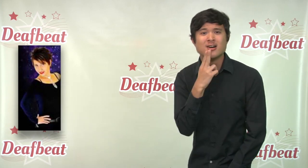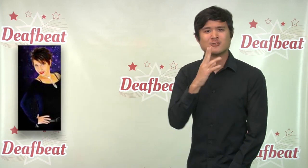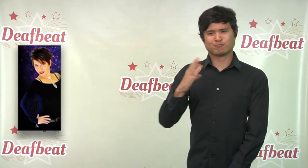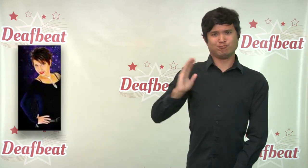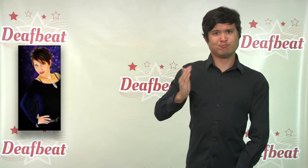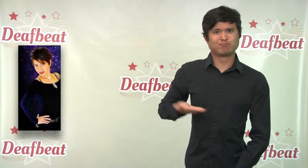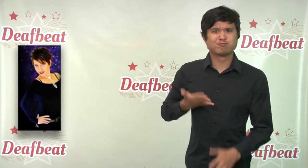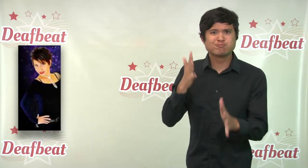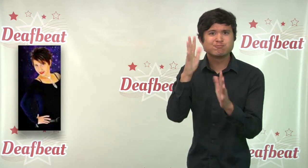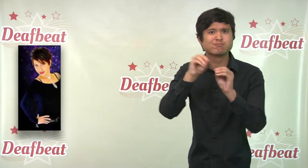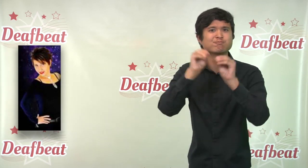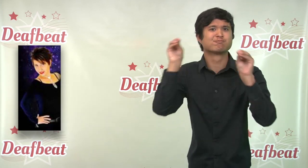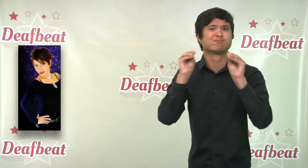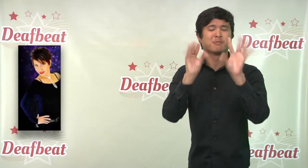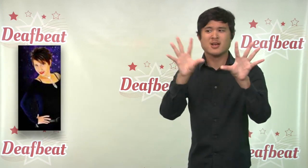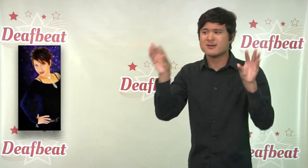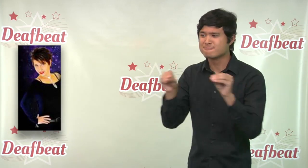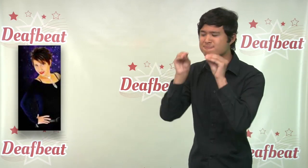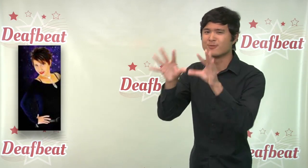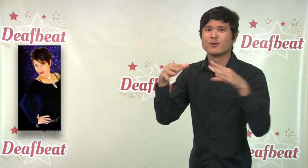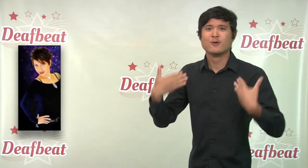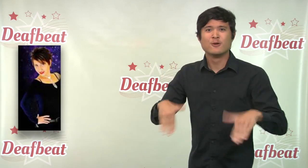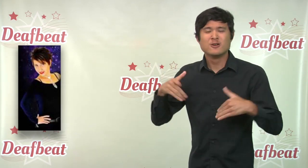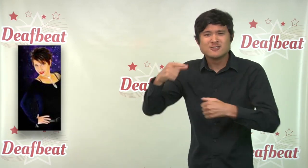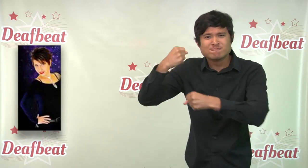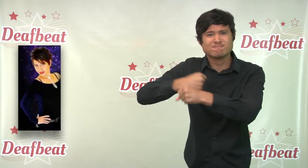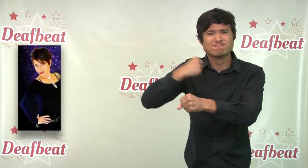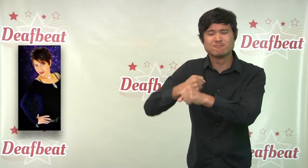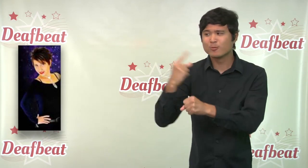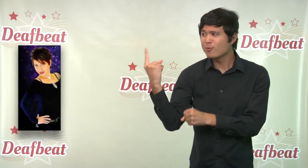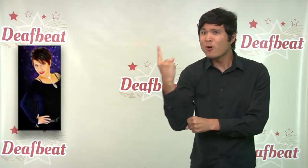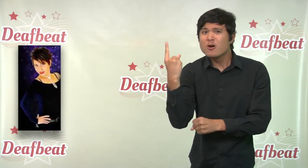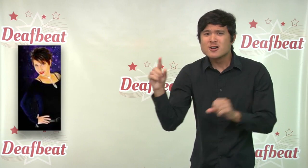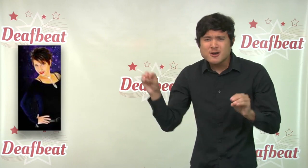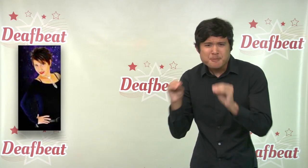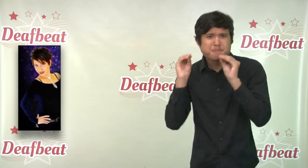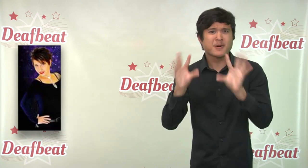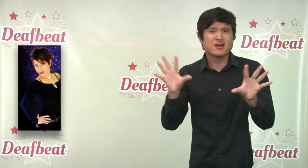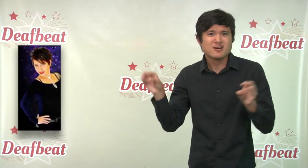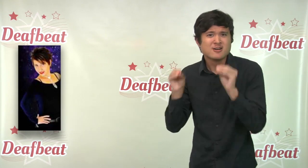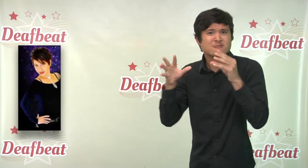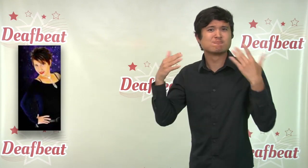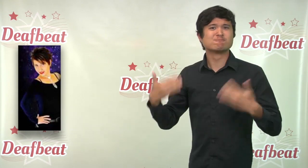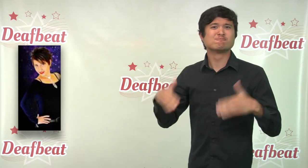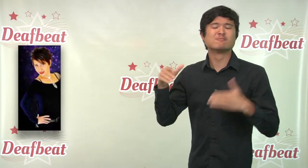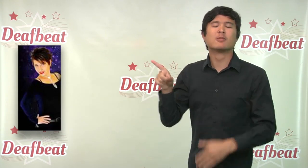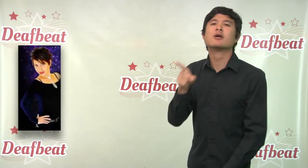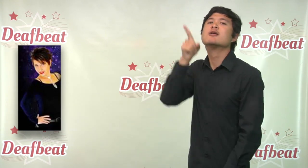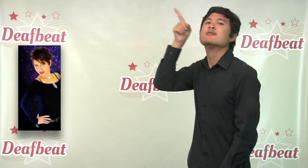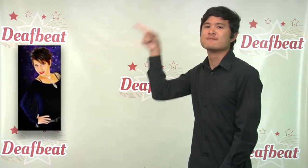solo in the history of US Deaf magicians.